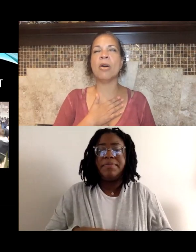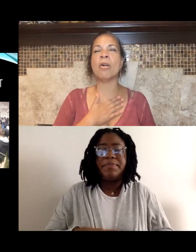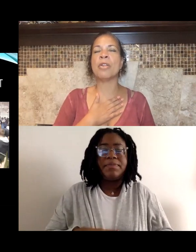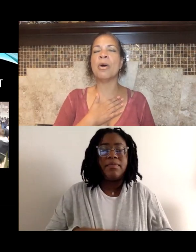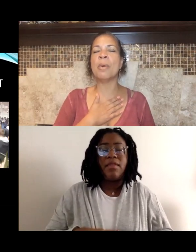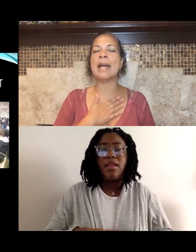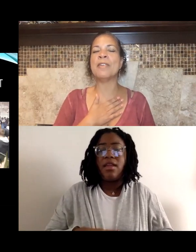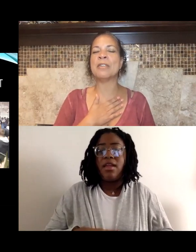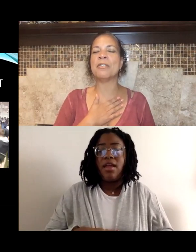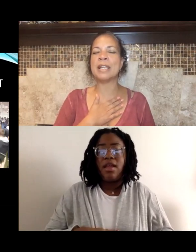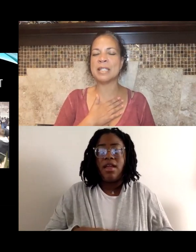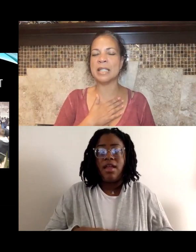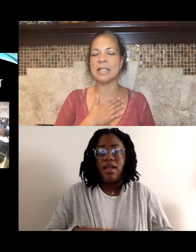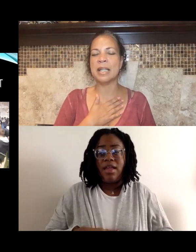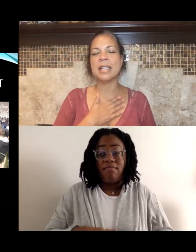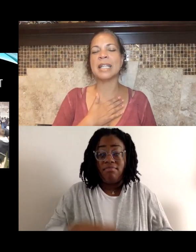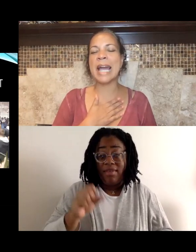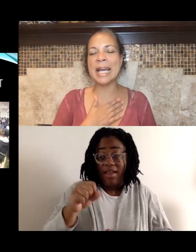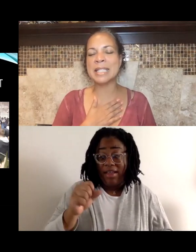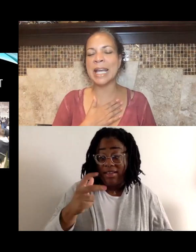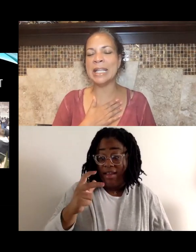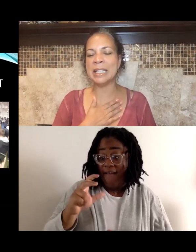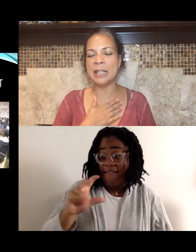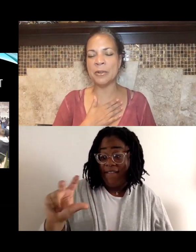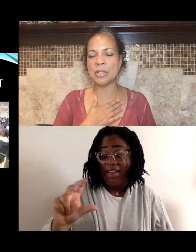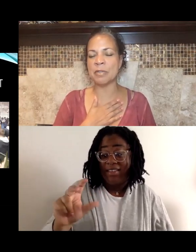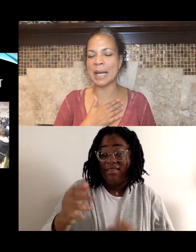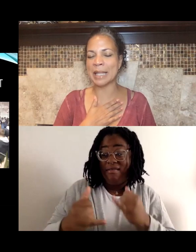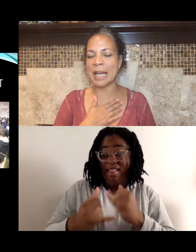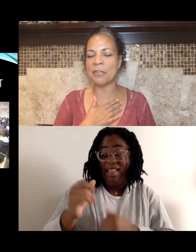although I've invested the last eight years of my life,